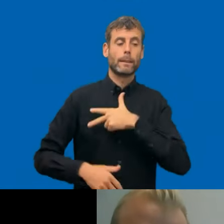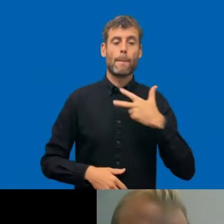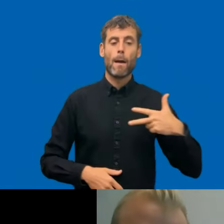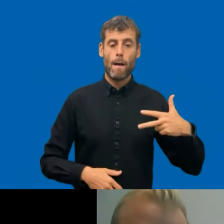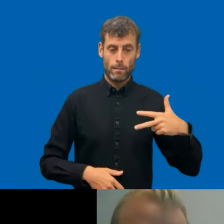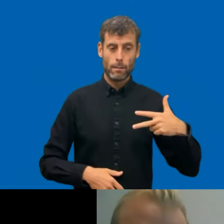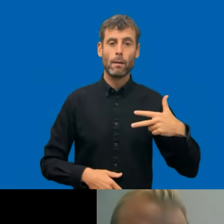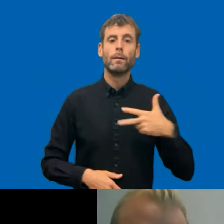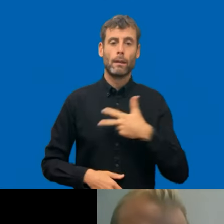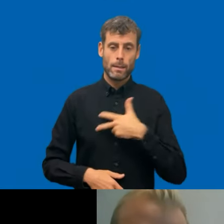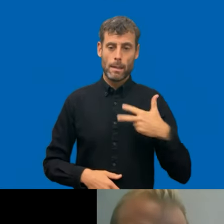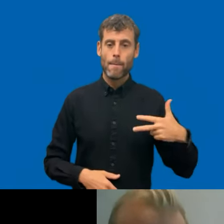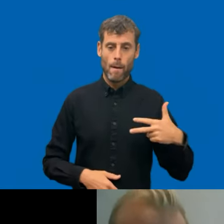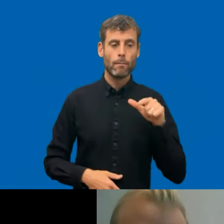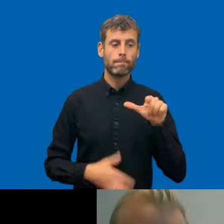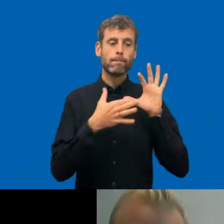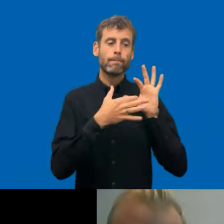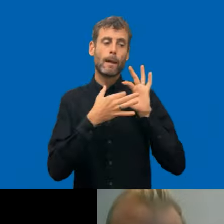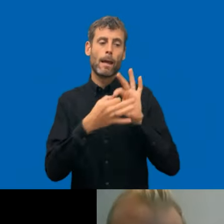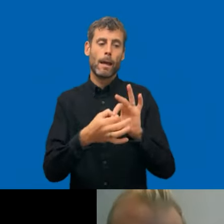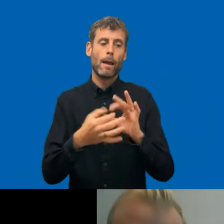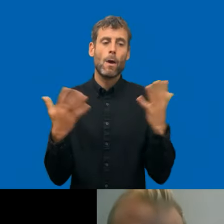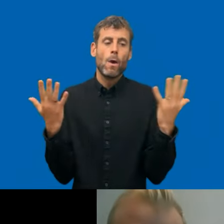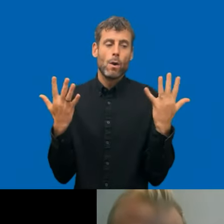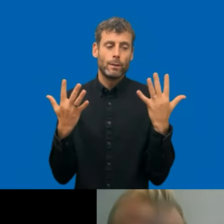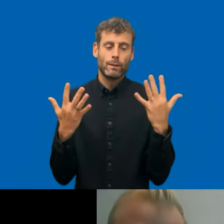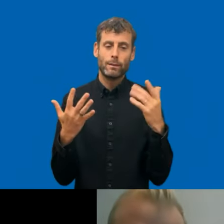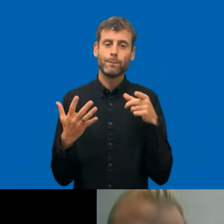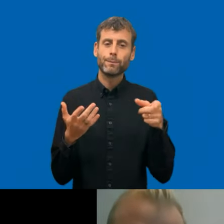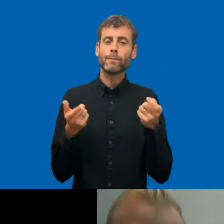Bjerring. I hope that's the correct translation of the monitoring agency and we will have a